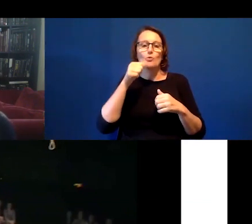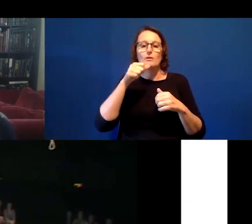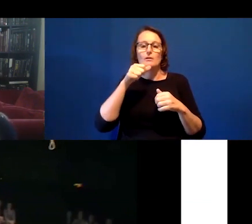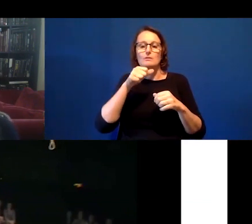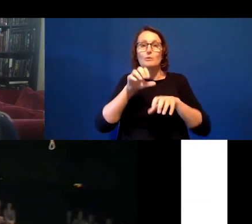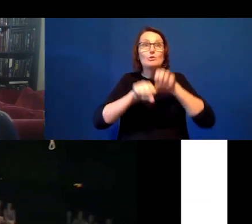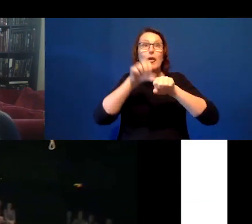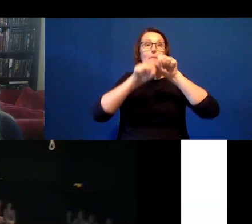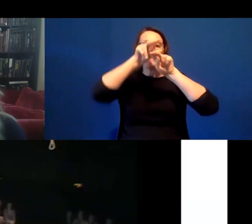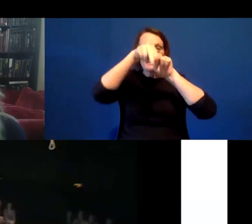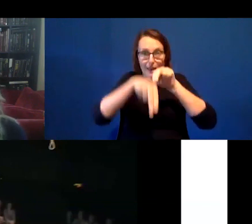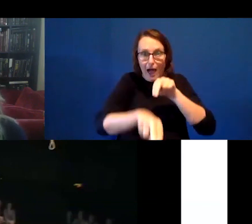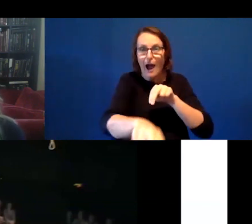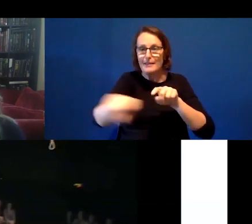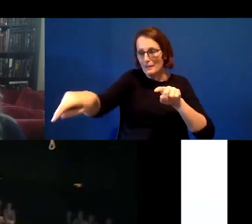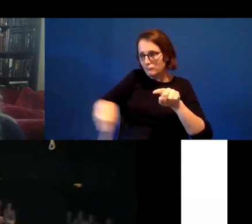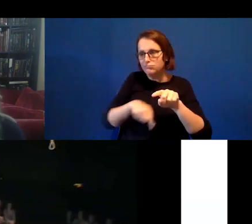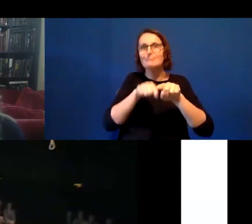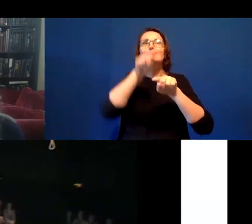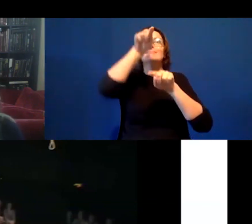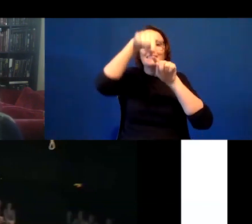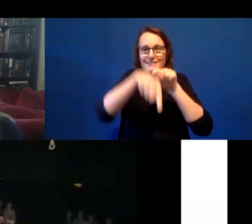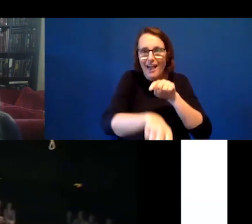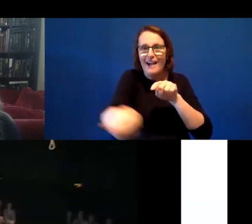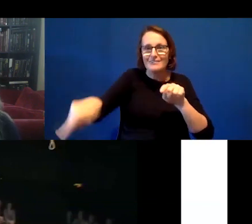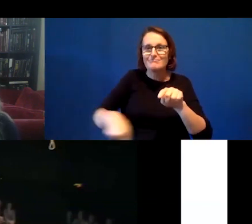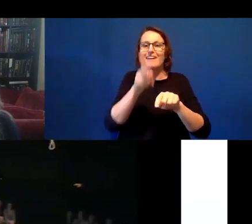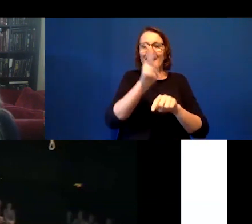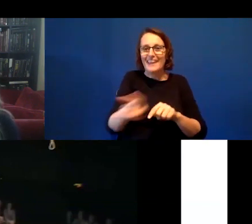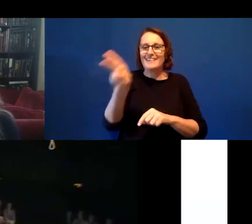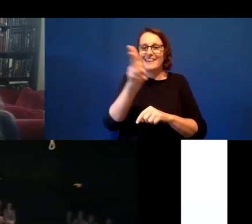You get to relive what you really enjoy about it. And we're seeing